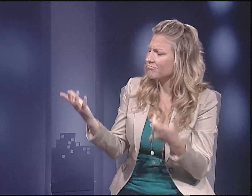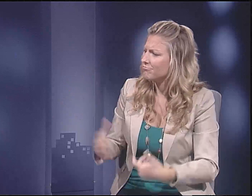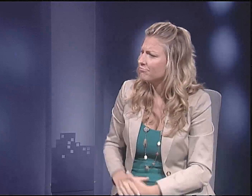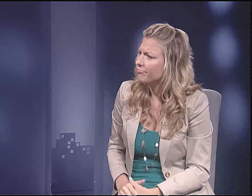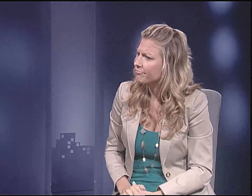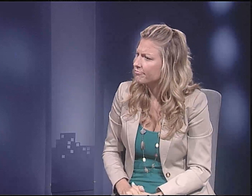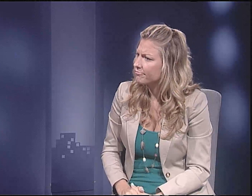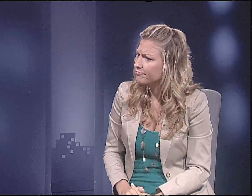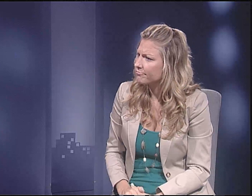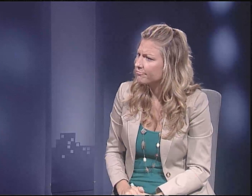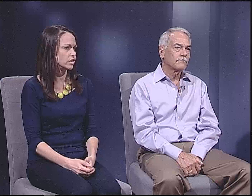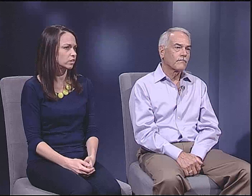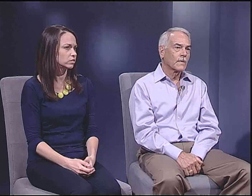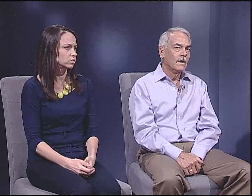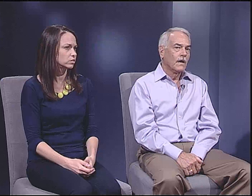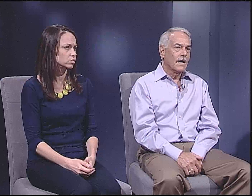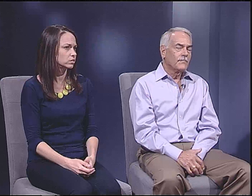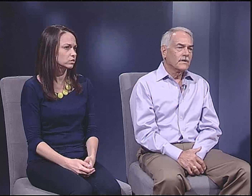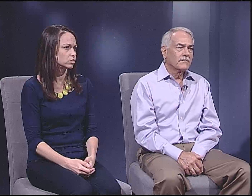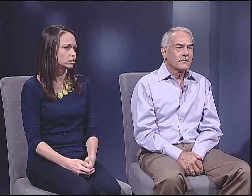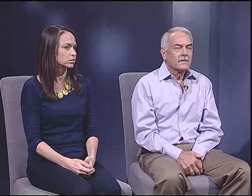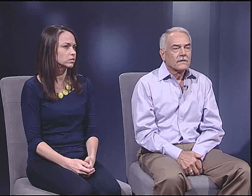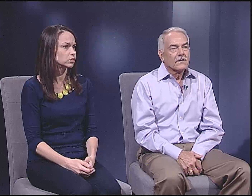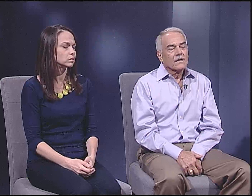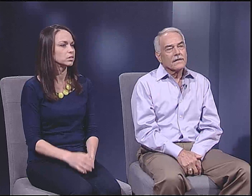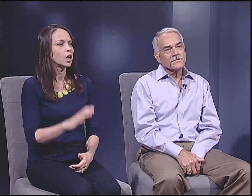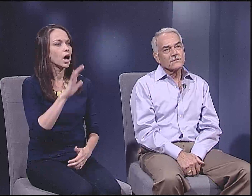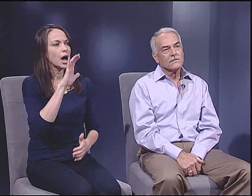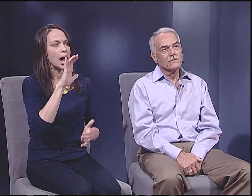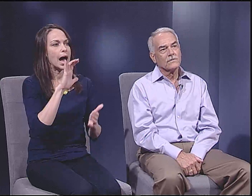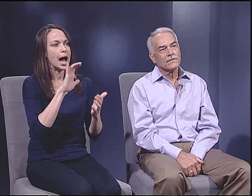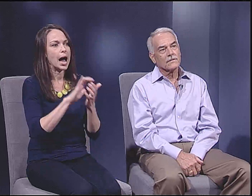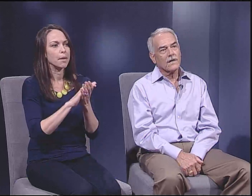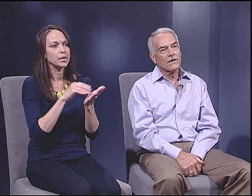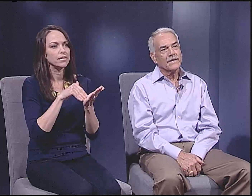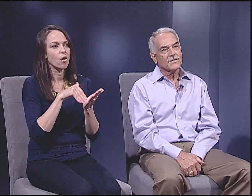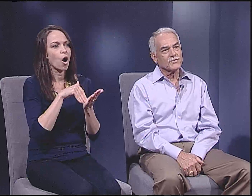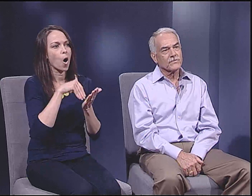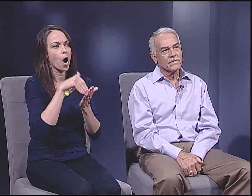And so what's the difference there? I believe that a lot has to do with our history